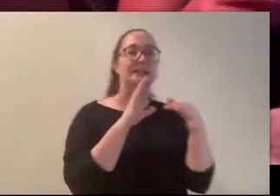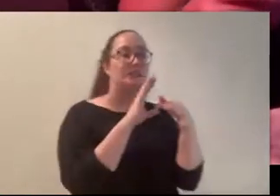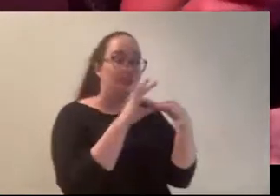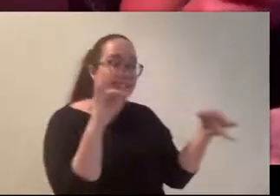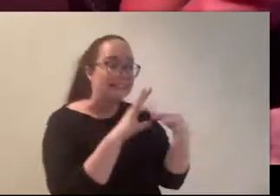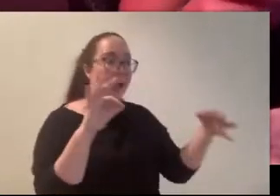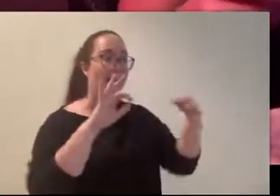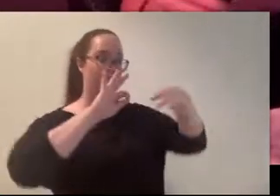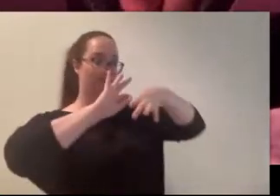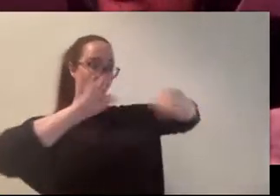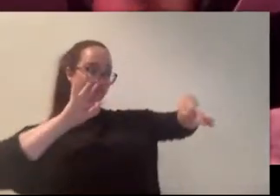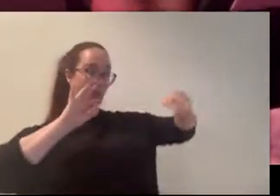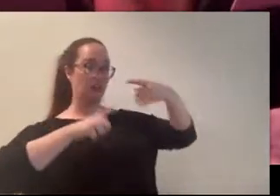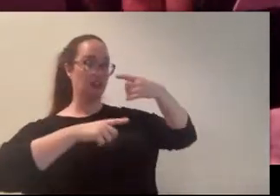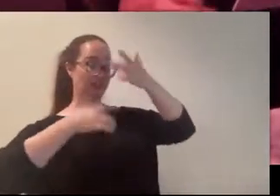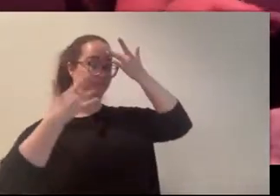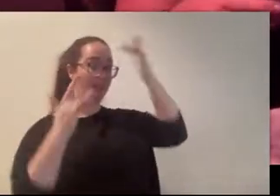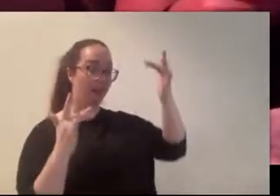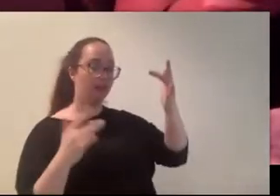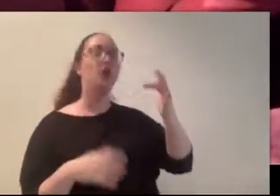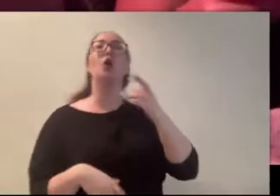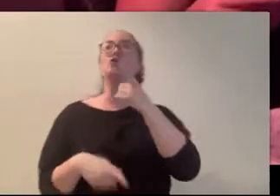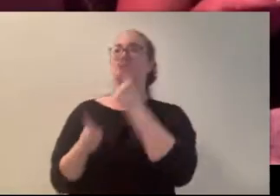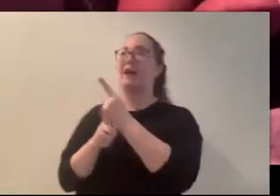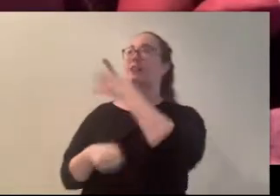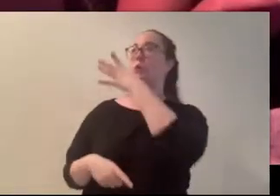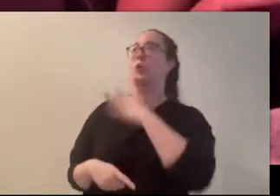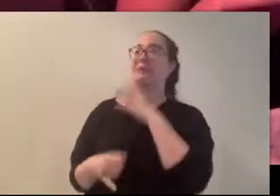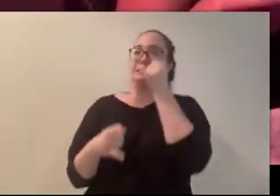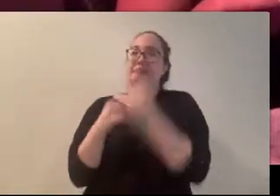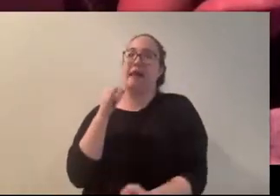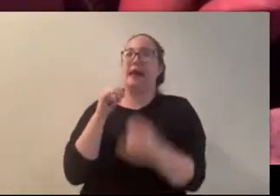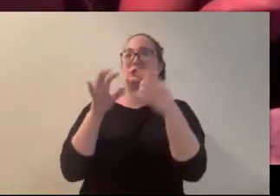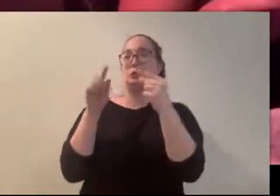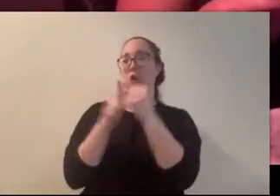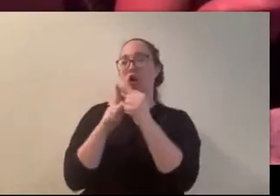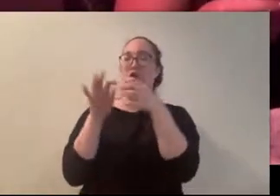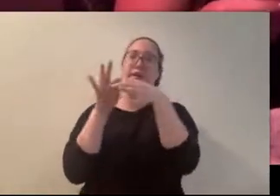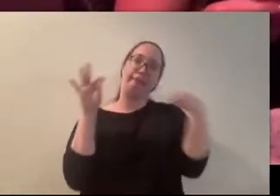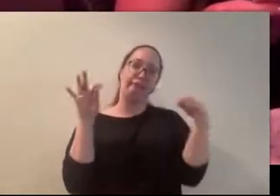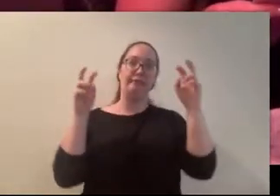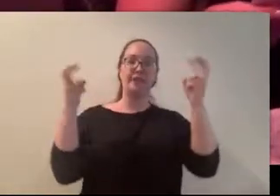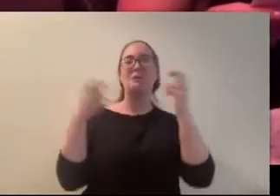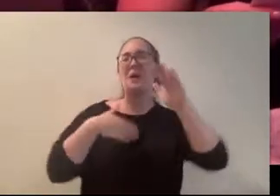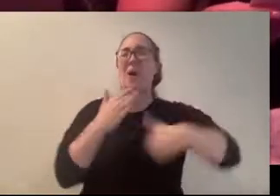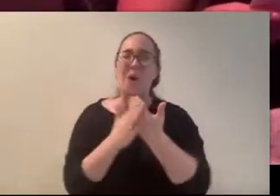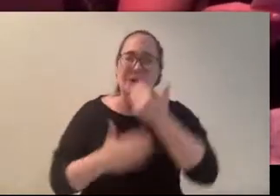“Oh, right, the woman’s last words. Last words we all somehow know without ever having caught the